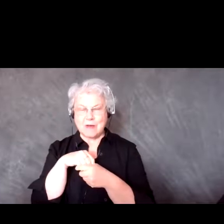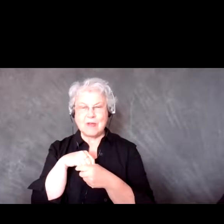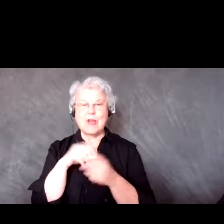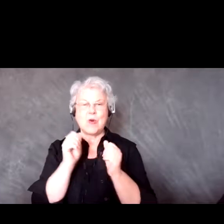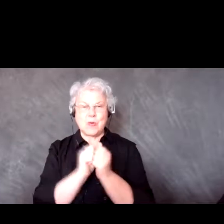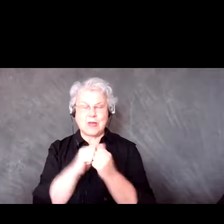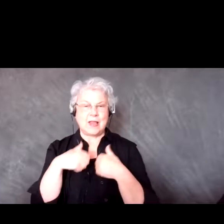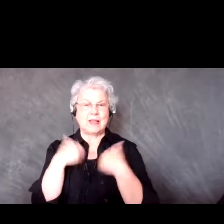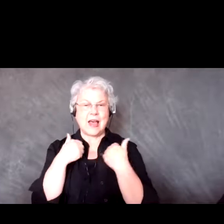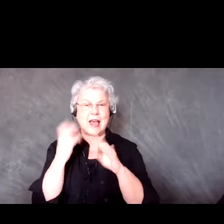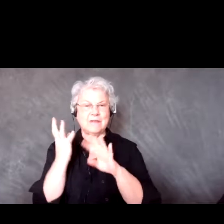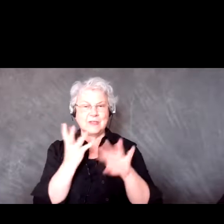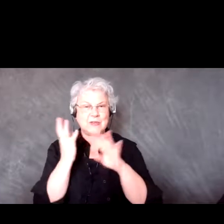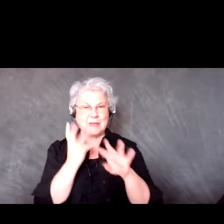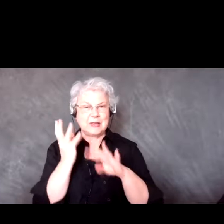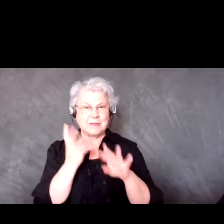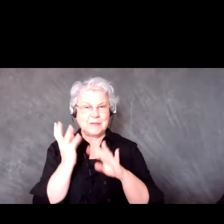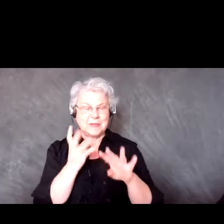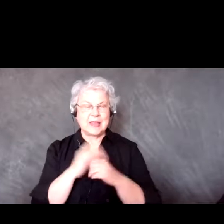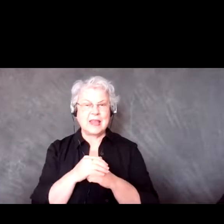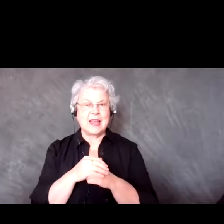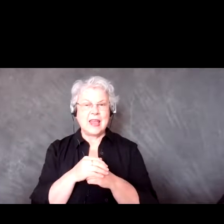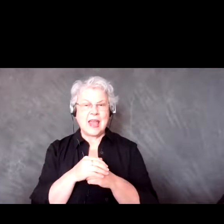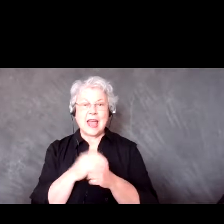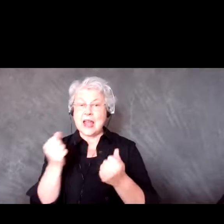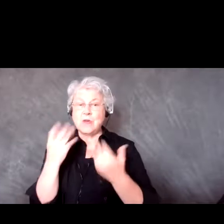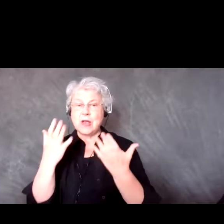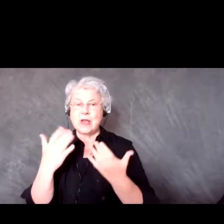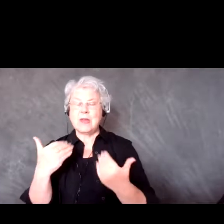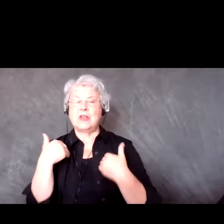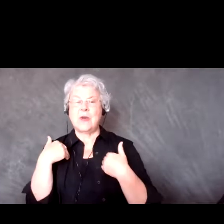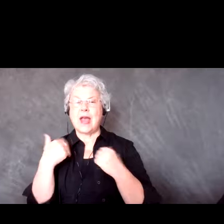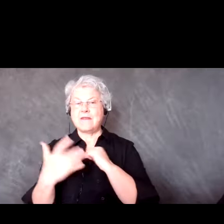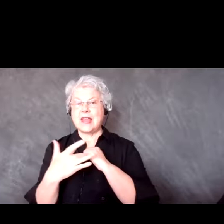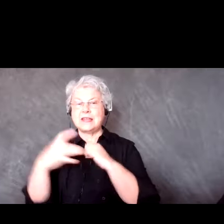With live streaming I definitely recommend getting a tech host or having someone to be